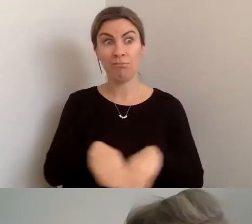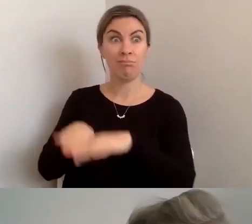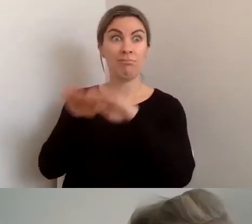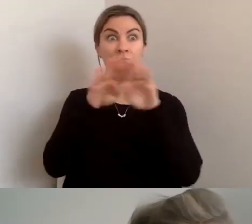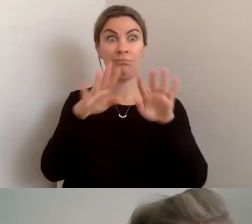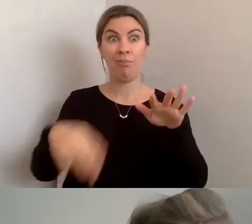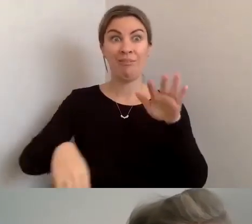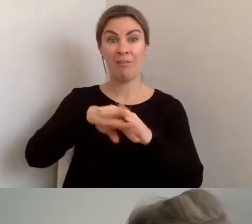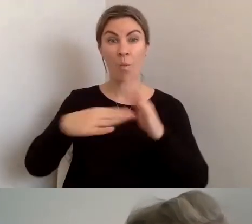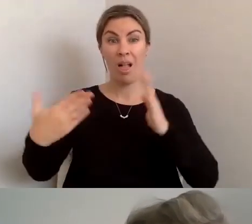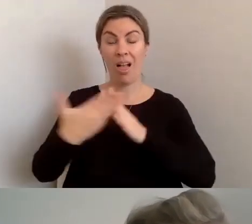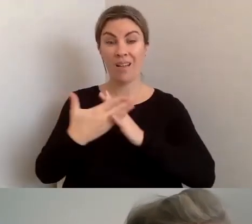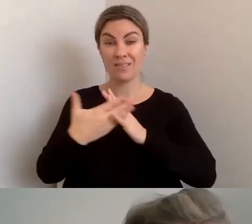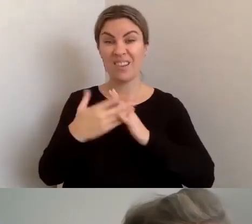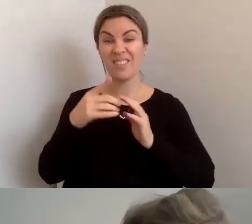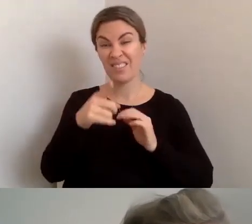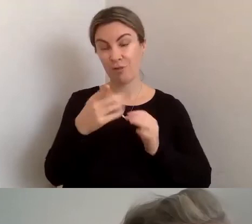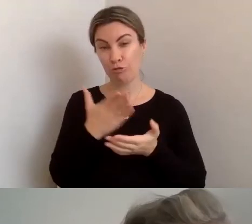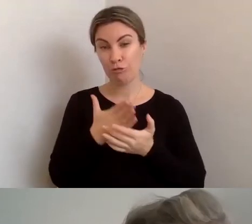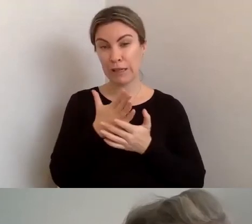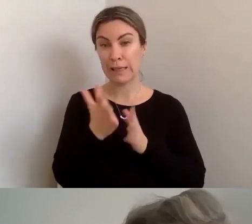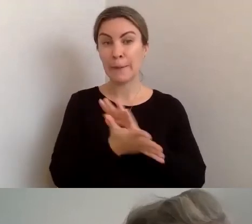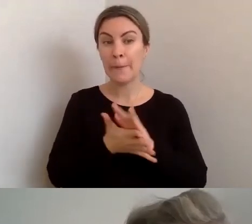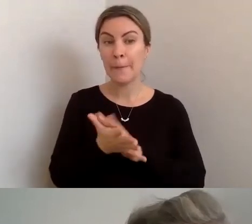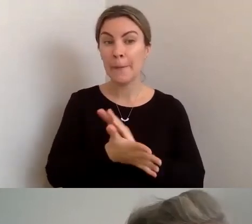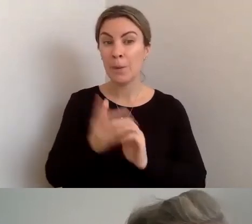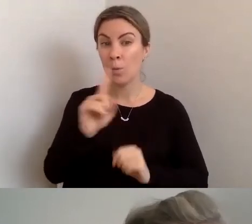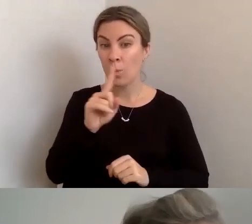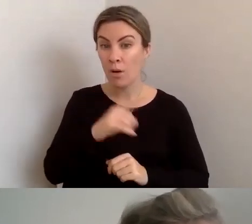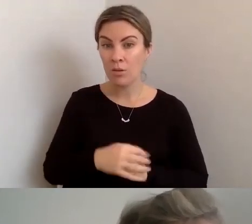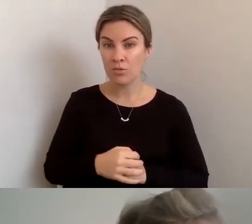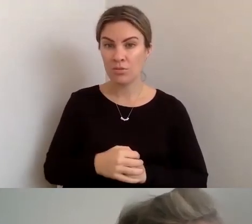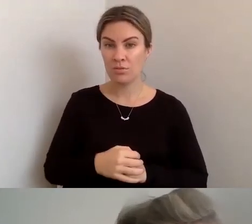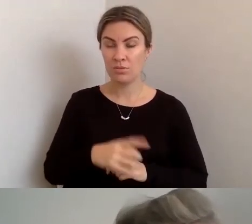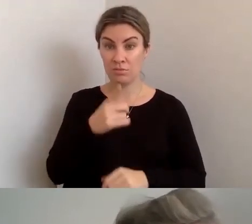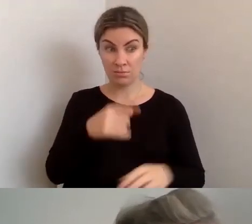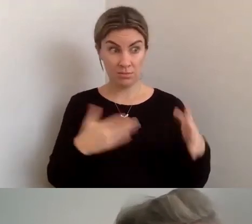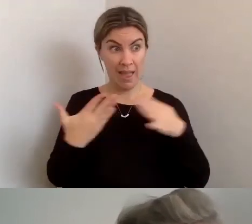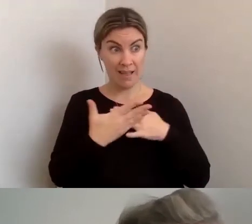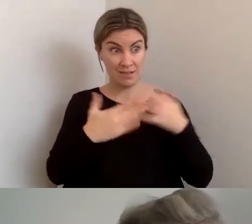Universal access means that it should be accessible to everybody.